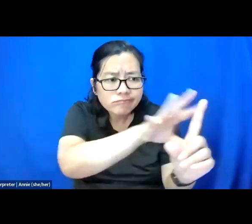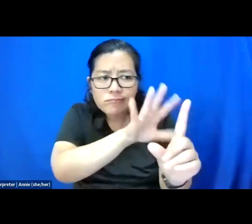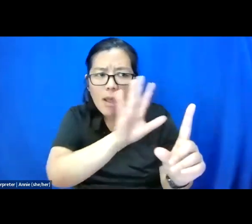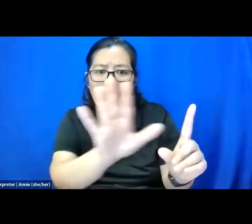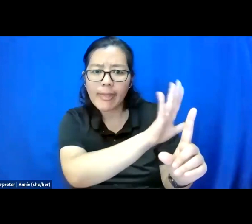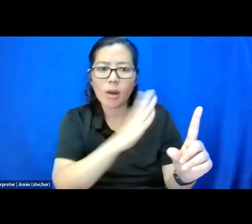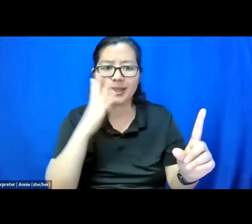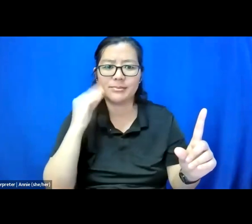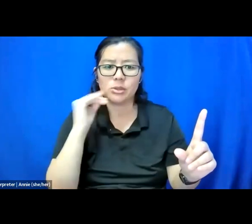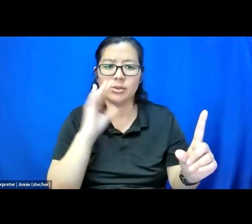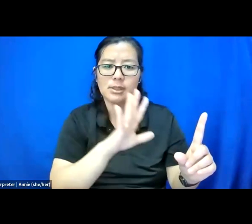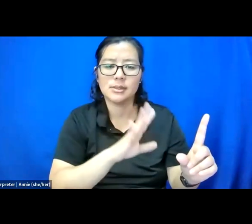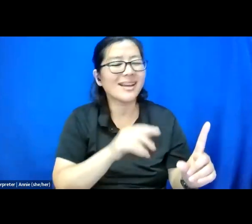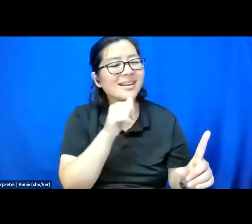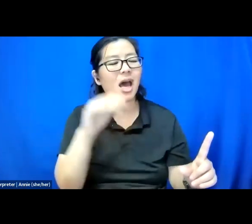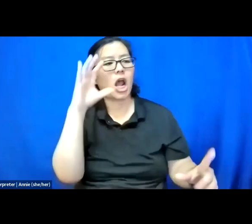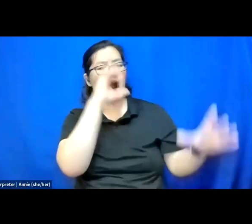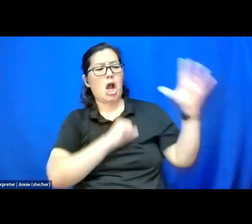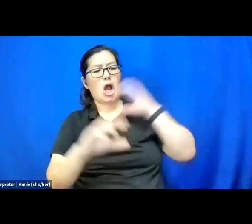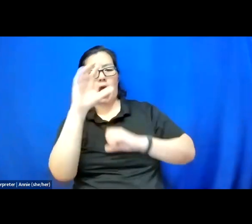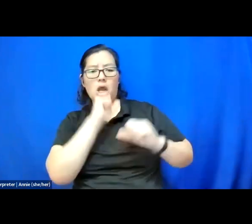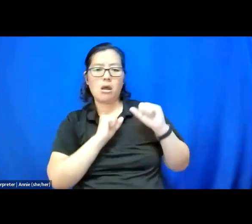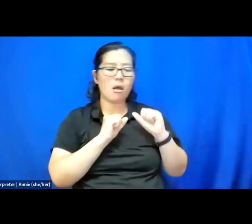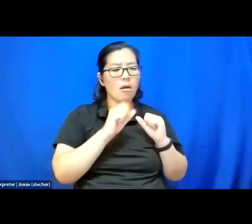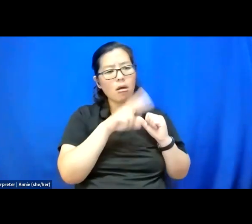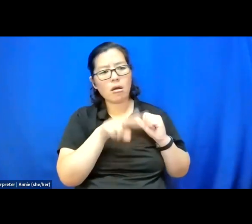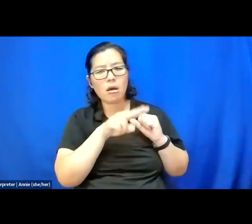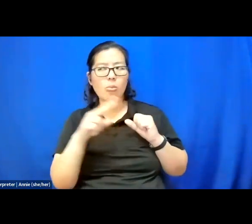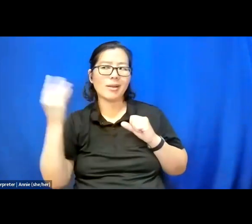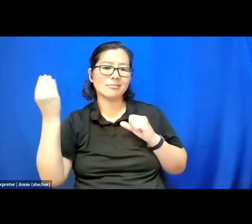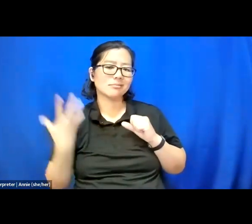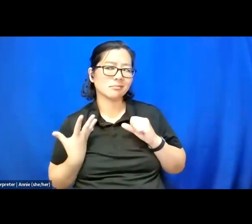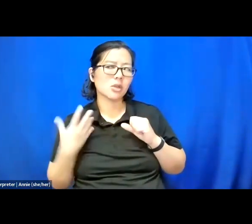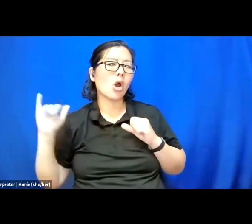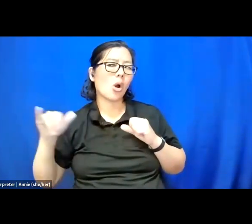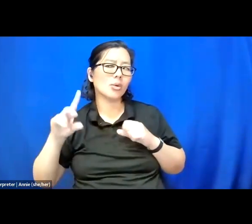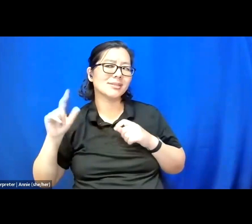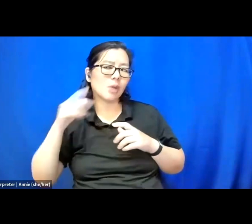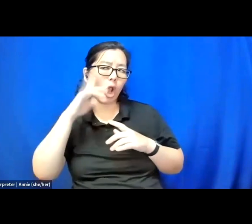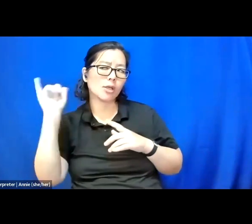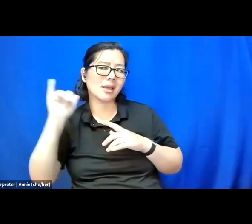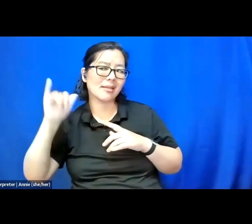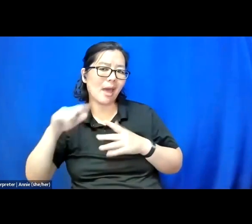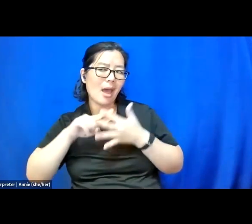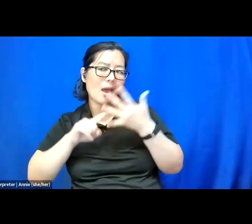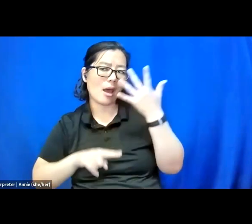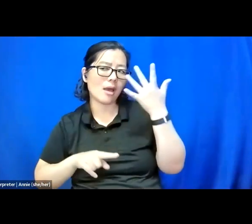and not making assumptions based off of what we're told some disabilities look like or how they interact with others.